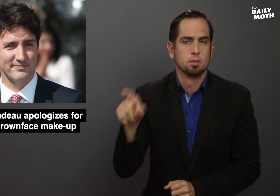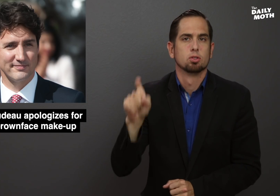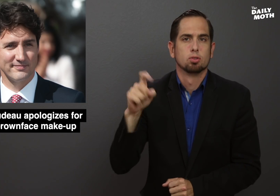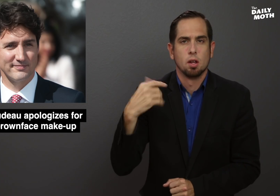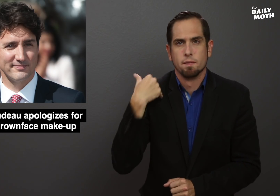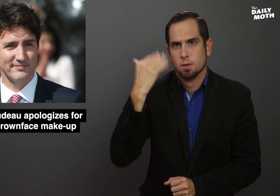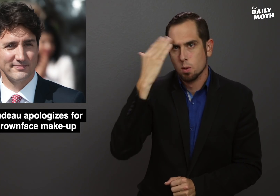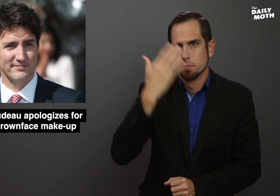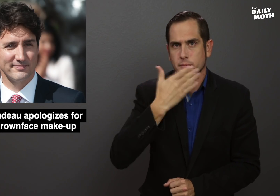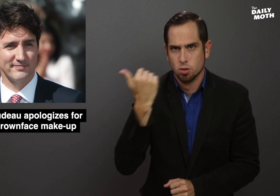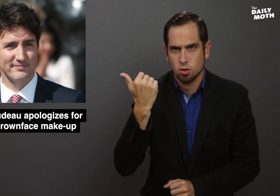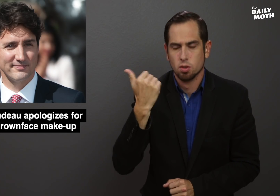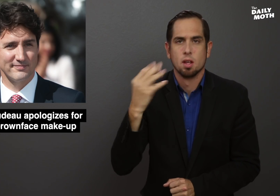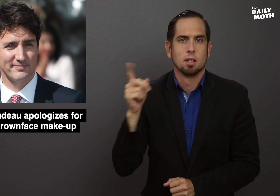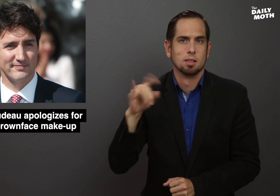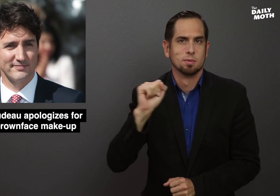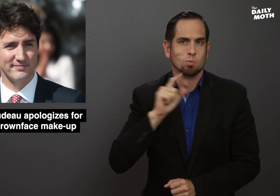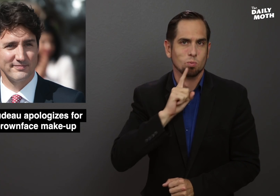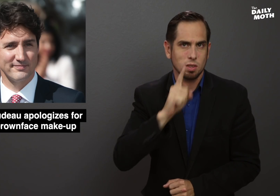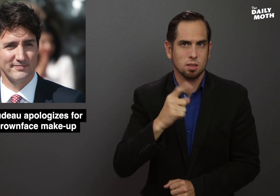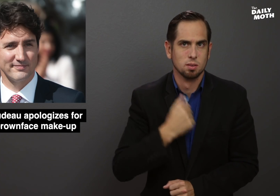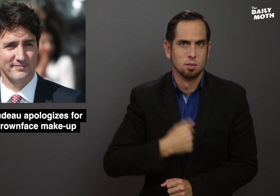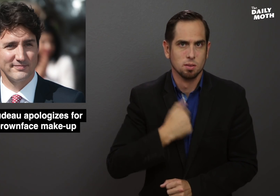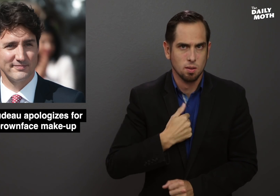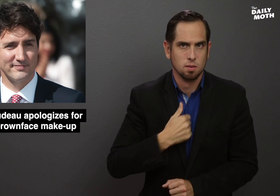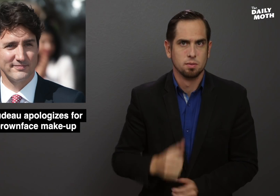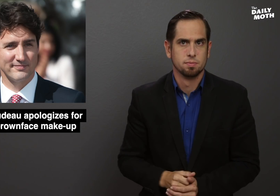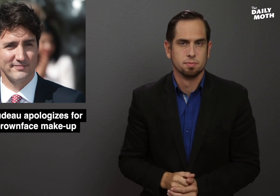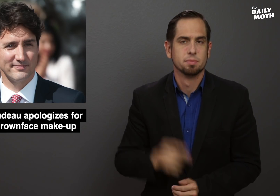that he should have known better, and is really sorry.